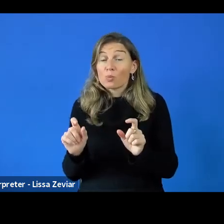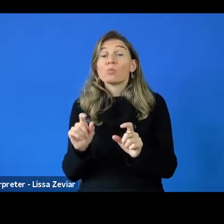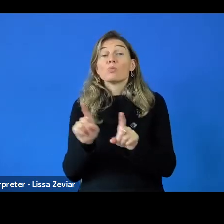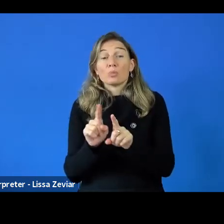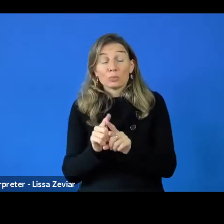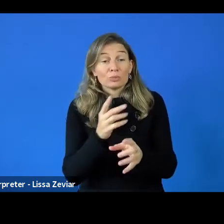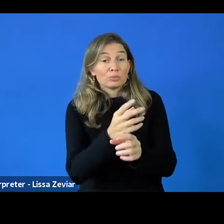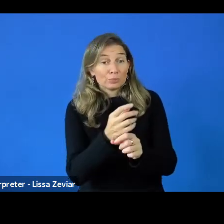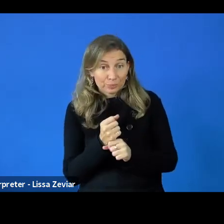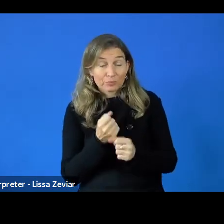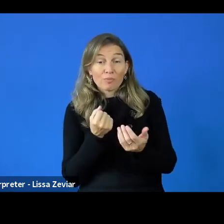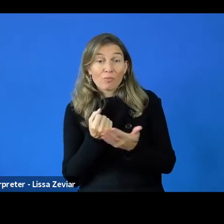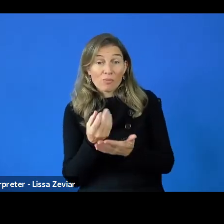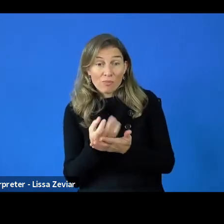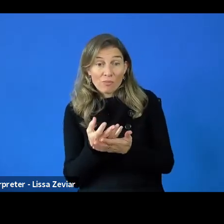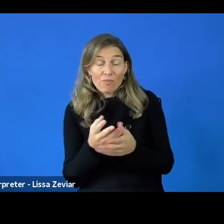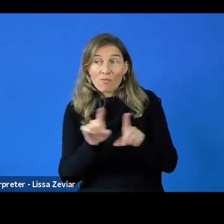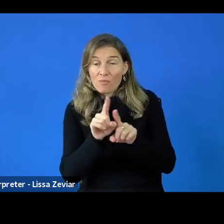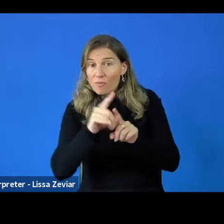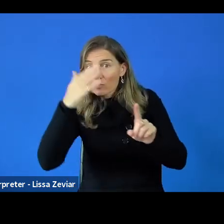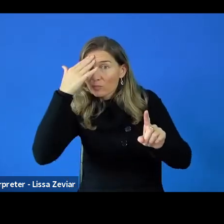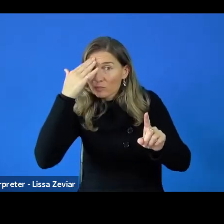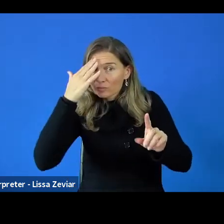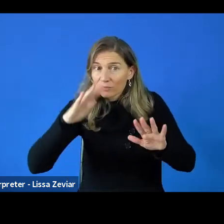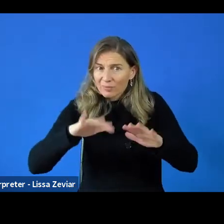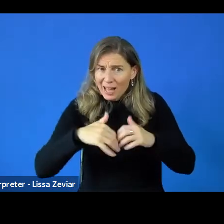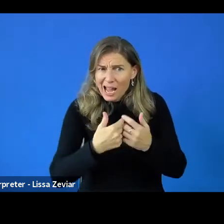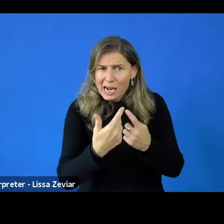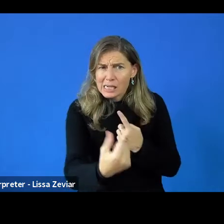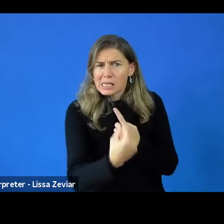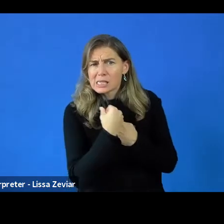and they are savvy about getting cyberattacks. That's why.